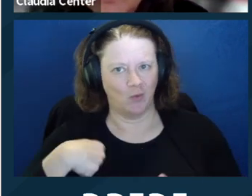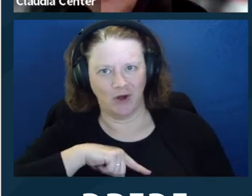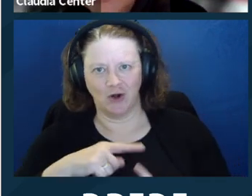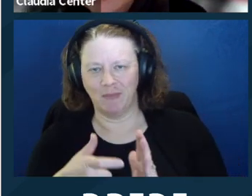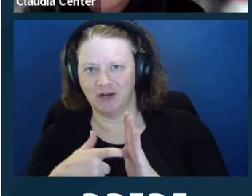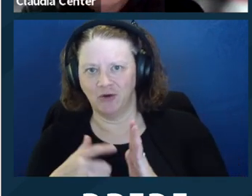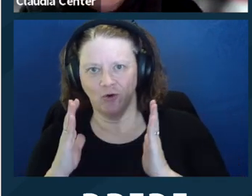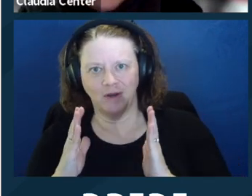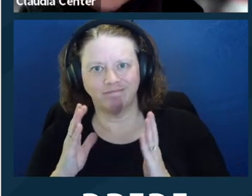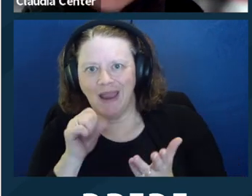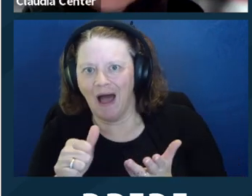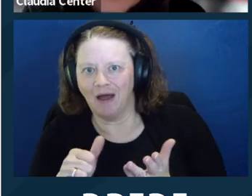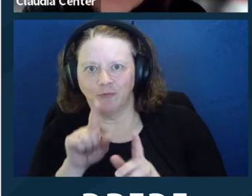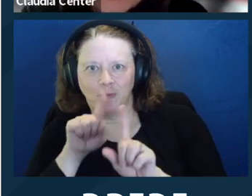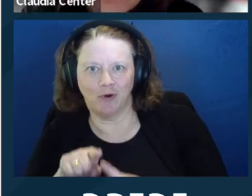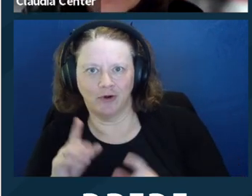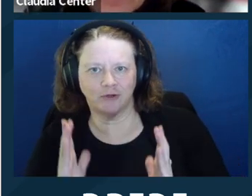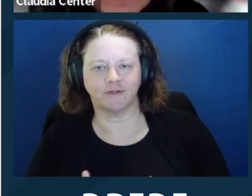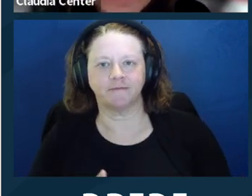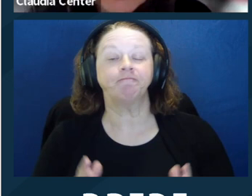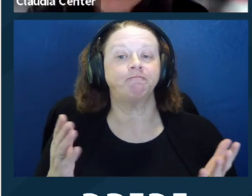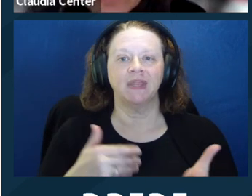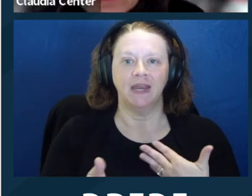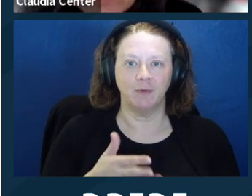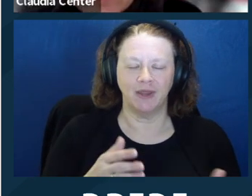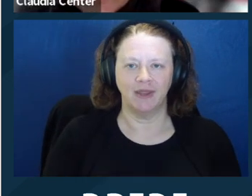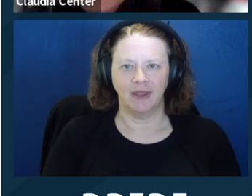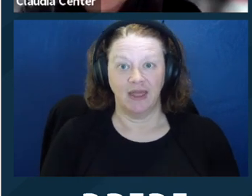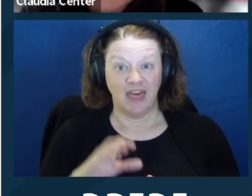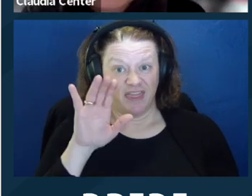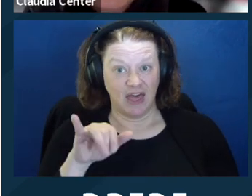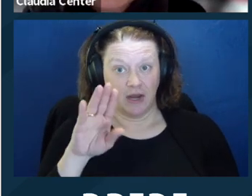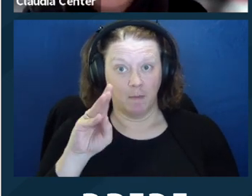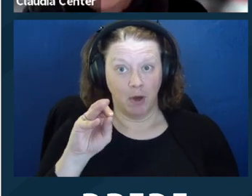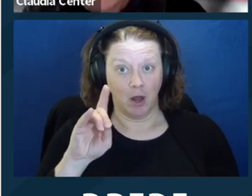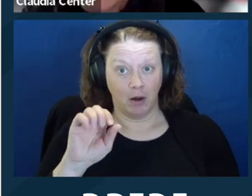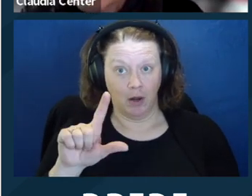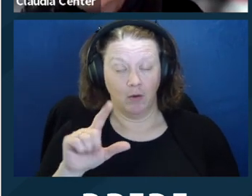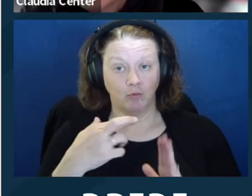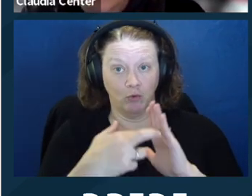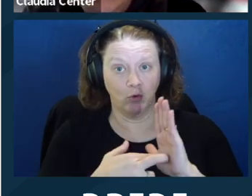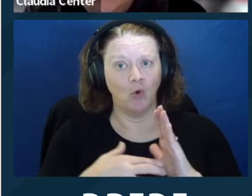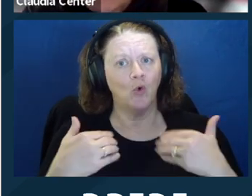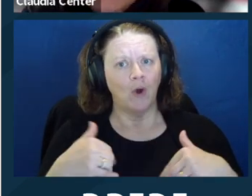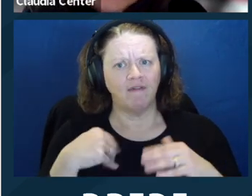persuasive authority, in my opinion, in California, because it talks about how to support people